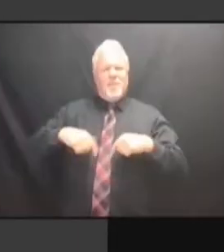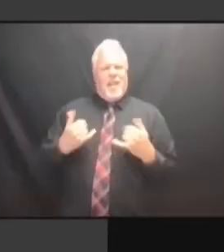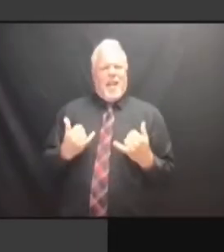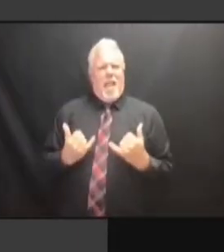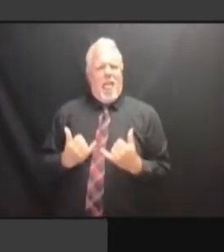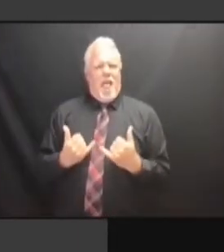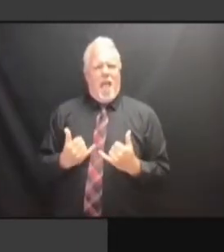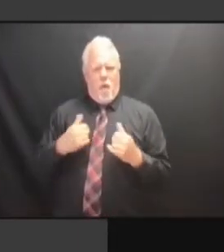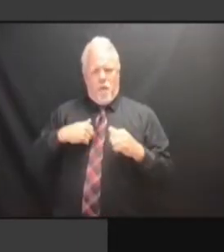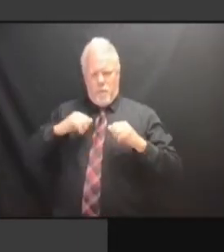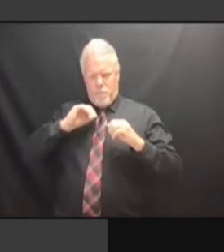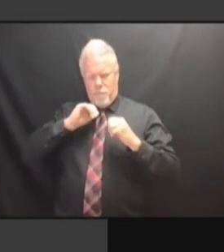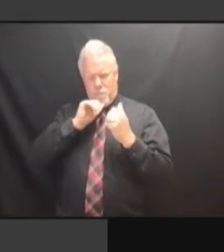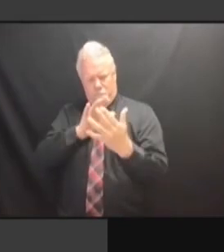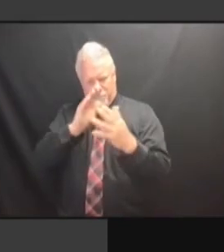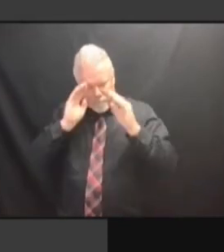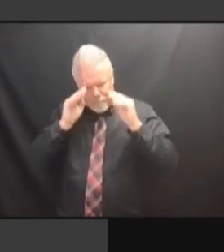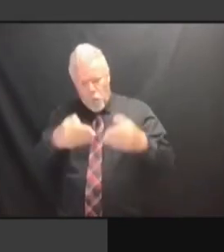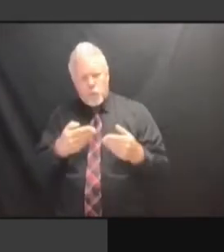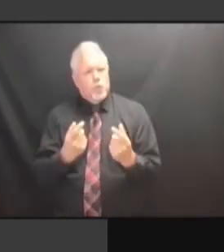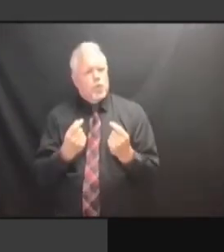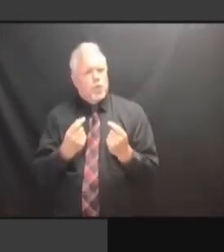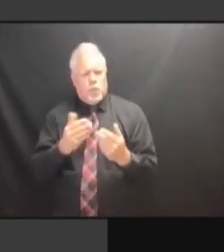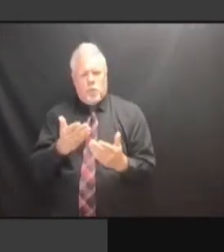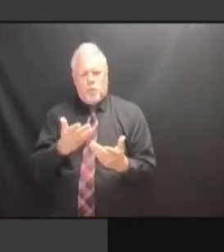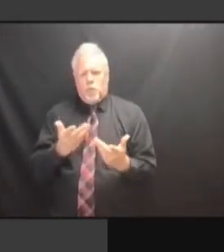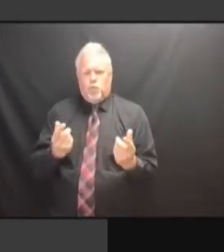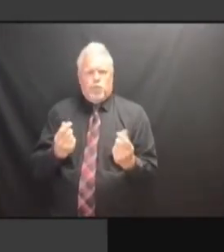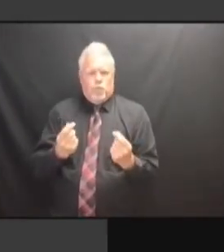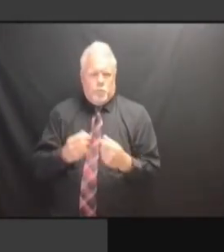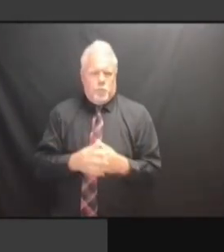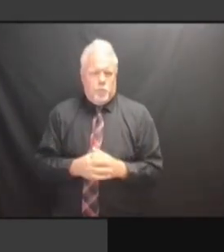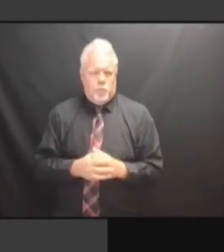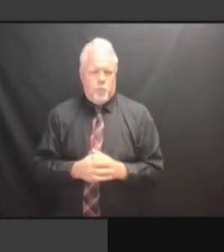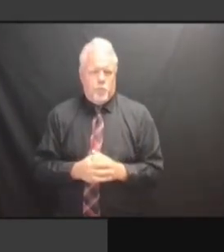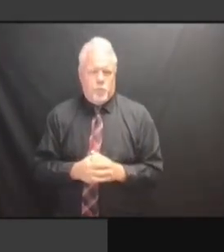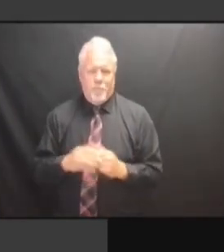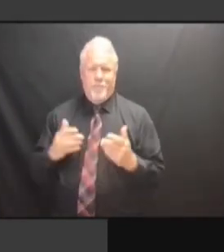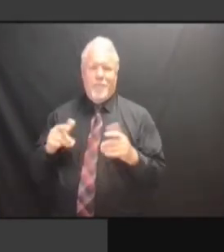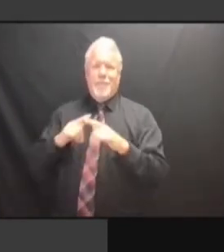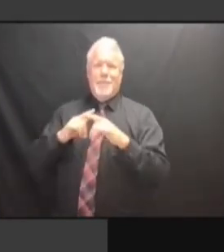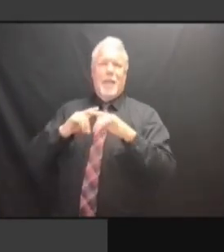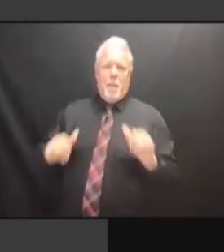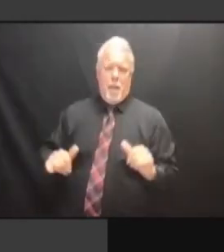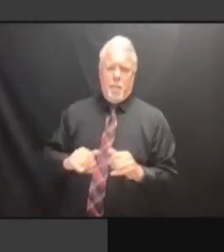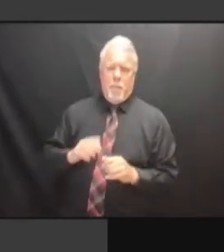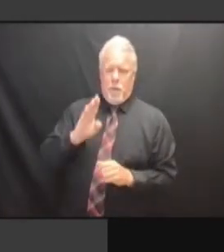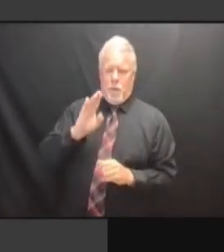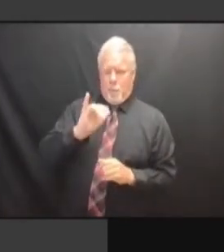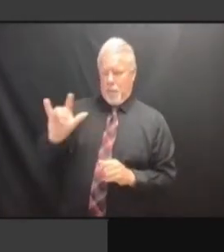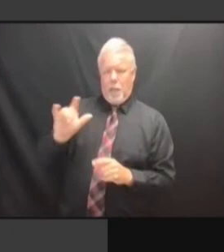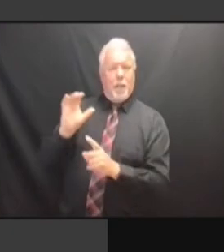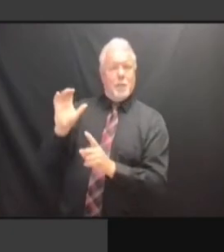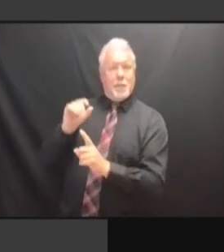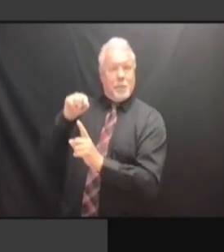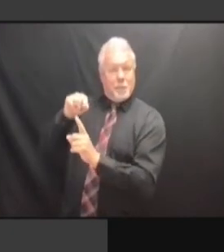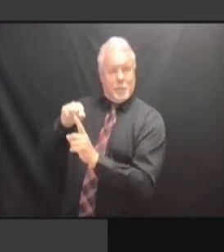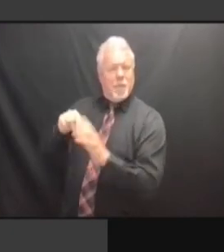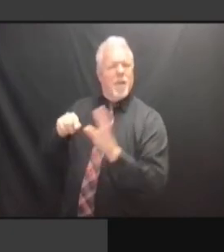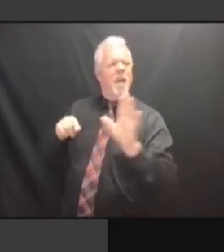FOR THAT. BUT THEN IS LOOKING FOR THAT. BUT THEN IS LOOKING TOWARDS FOR THAT. BUT THEN IS LOOKING TOWARDS THE BUT THEN IS LOOKING TOWARDS THE BUT THEN IS LOOKING TOWARDS THE FUTURE BUT THEN IS LOOKING TOWARDS THE FUTURE SO BUT THEN IS LOOKING TOWARDS THE FUTURE SO WE BUT THEN IS LOOKING TOWARDS THE FUTURE SO WE CAN BUT THEN IS LOOKING TOWARDS THE FUTURE SO WE CAN EASE BUT THEN IS LOOKING TOWARDS THE FUTURE SO WE CAN EASE UP BUT THEN IS LOOKING TOWARDS THE FUTURE SO WE CAN EASE UP A FUTURE SO WE CAN EASE UP A FUTURE SO WE CAN EASE UP A LITTLE FUTURE SO WE CAN EASE UP A LITTLE BIT, FUTURE SO WE CAN EASE UP A LITTLE BIT, IF FUTURE SO WE CAN EASE UP A LITTLE BIT, IF YOU FUTURE SO WE CAN EASE UP A LITTLE BIT, IF YOU WANT FUTURE SO WE CAN EASE UP A LITTLE BIT, IF YOU WANT TO FUTURE SO WE CAN EASE UP A LITTLE BIT, IF YOU WANT TO SAY LITTLE BIT, IF YOU WANT TO SAY LITTLE BIT, IF YOU WANT TO SAY THAT, LITTLE BIT, IF YOU WANT TO SAY THAT, TO LITTLE BIT, IF YOU WANT TO SAY THAT, TO ALLOW LITTLE BIT, IF YOU WANT TO SAY THAT, TO ALLOW FOR LITTLE BIT, IF YOU WANT TO SAY THAT, TO ALLOW FOR MORE LITTLE BIT, IF YOU WANT TO SAY THAT, TO ALLOW FOR MORE REMOTE THAT, TO ALLOW FOR MORE REMOTE THAT, TO ALLOW FOR MORE REMOTE WORK. WORK. WORK. BUT WORK. BUT IT'S